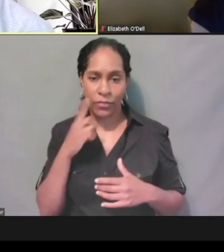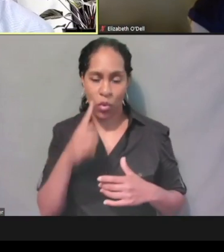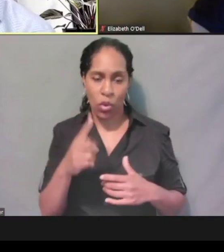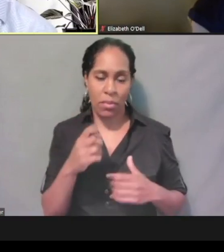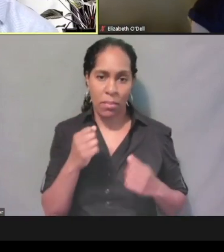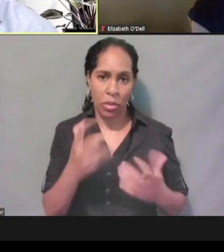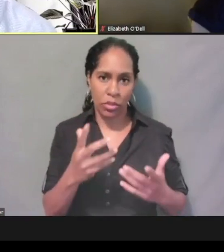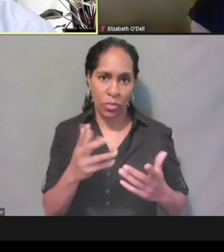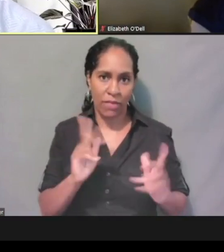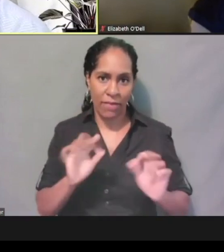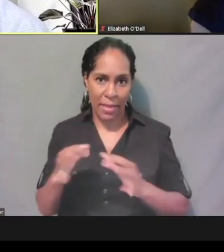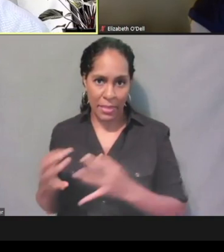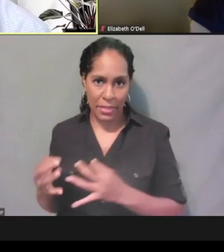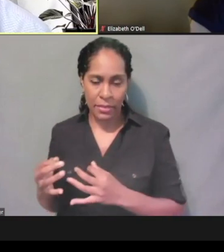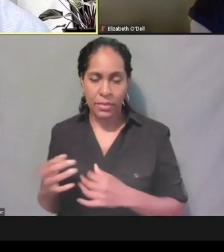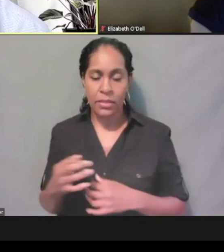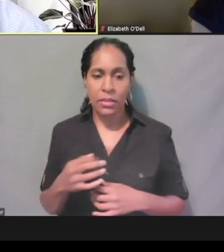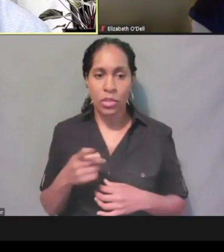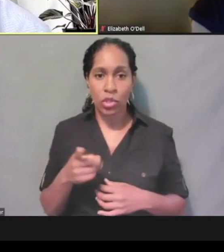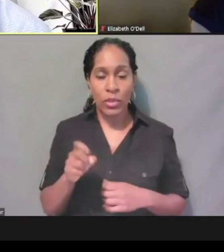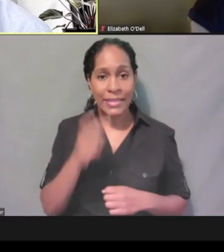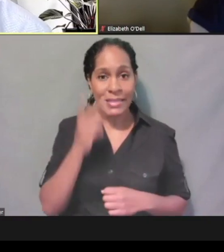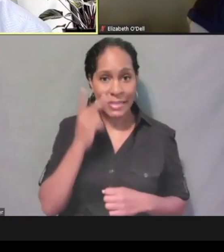oh, I submitted it, why is it being held up?